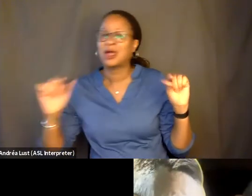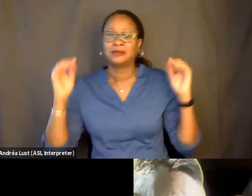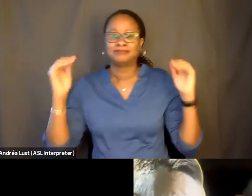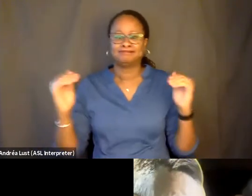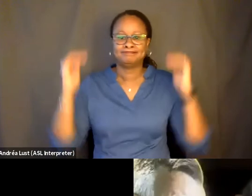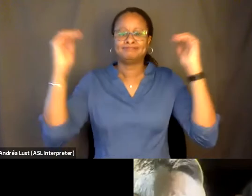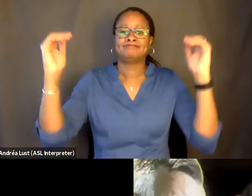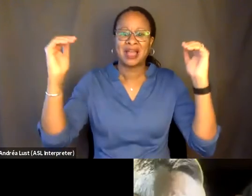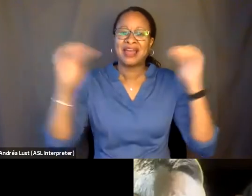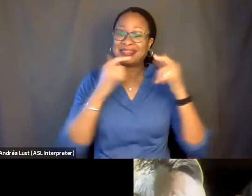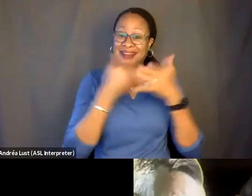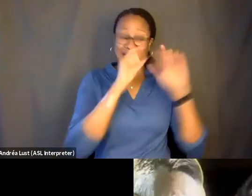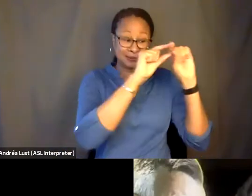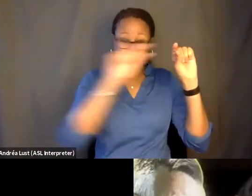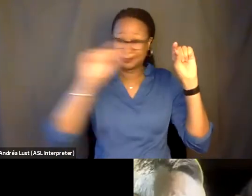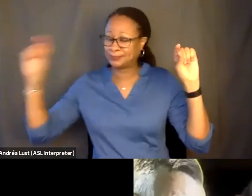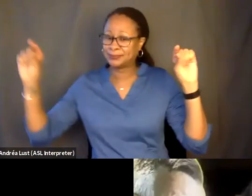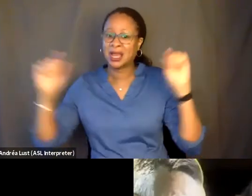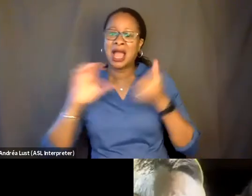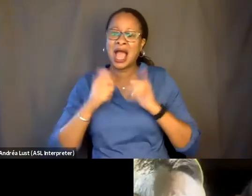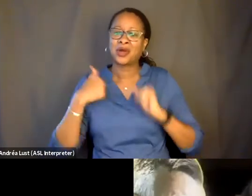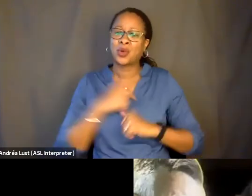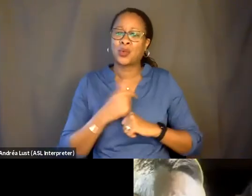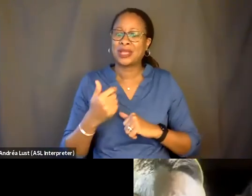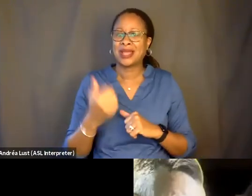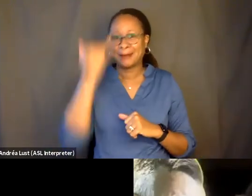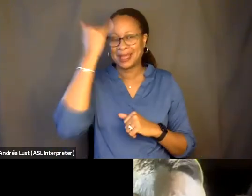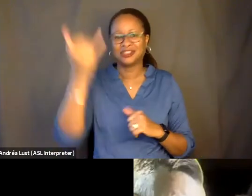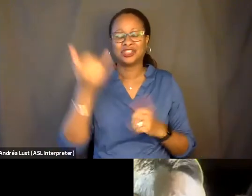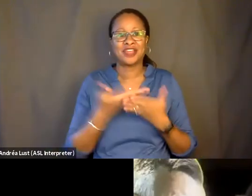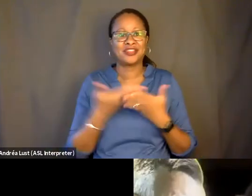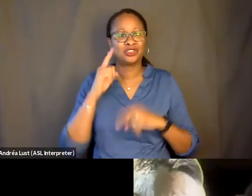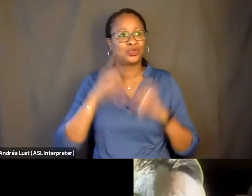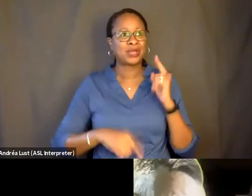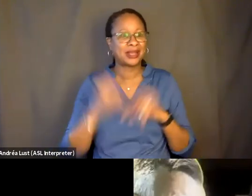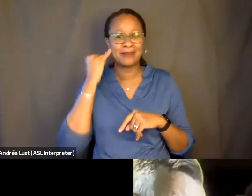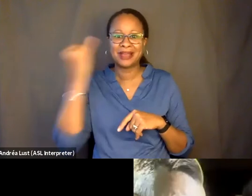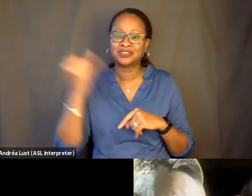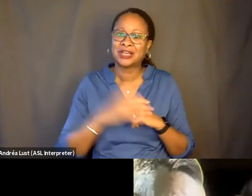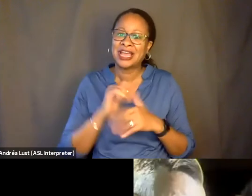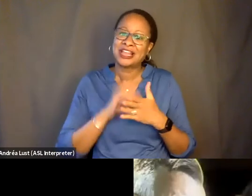imagine the unimaginable in those documentary scenes and spaces?